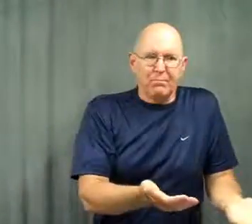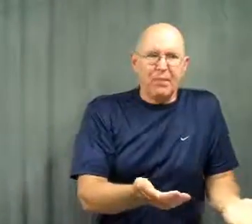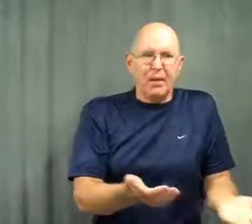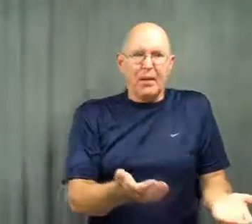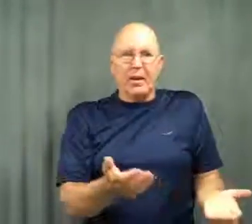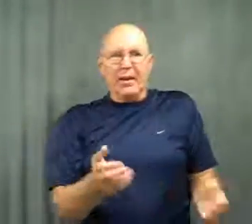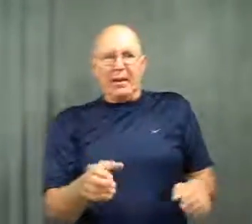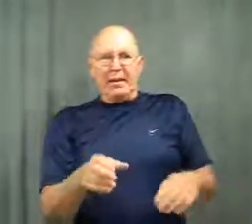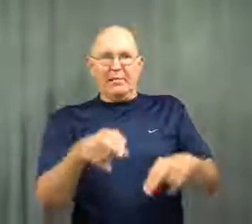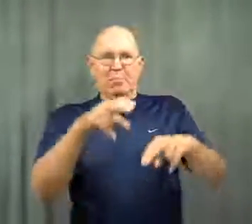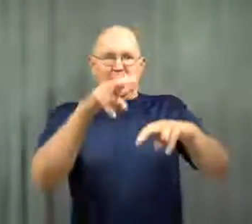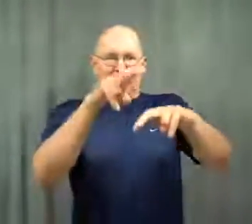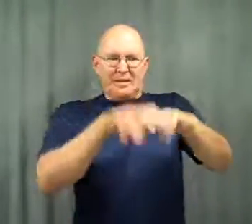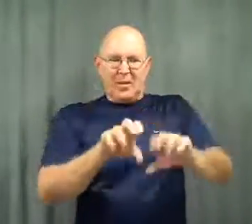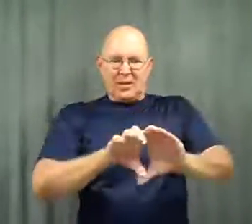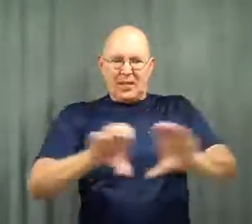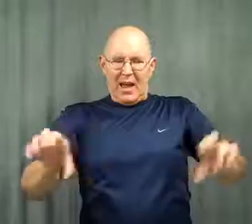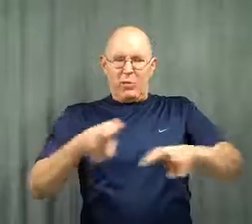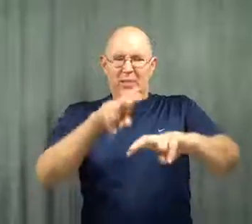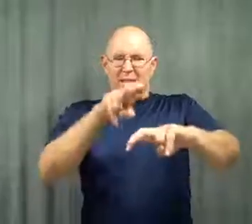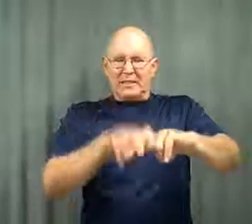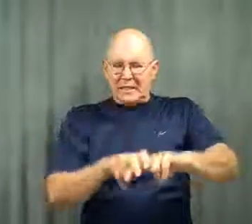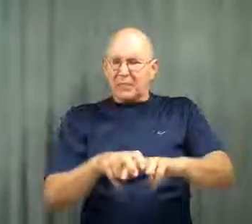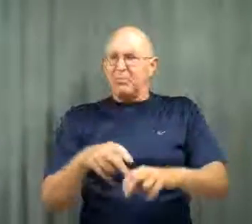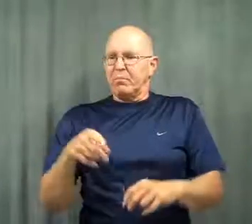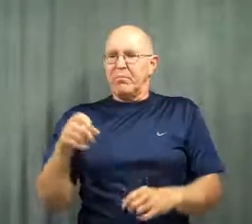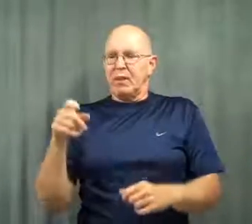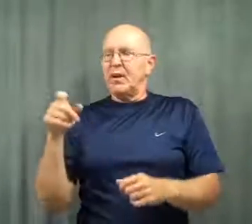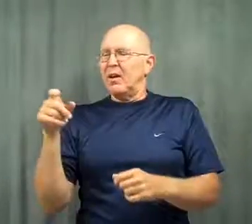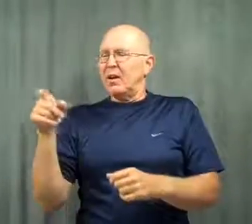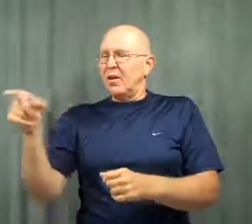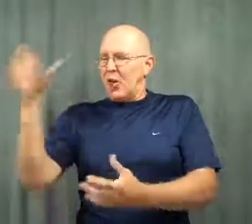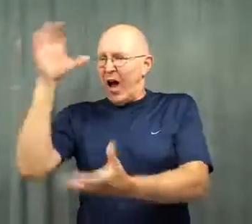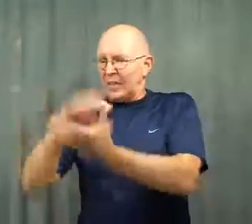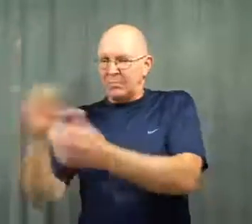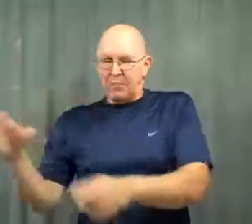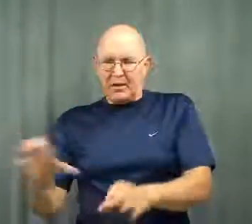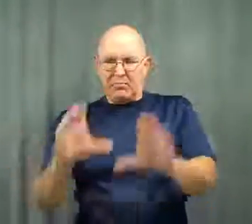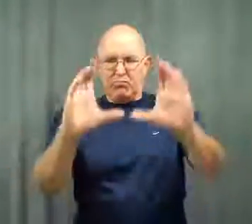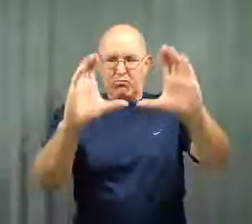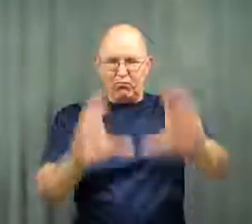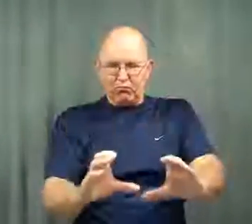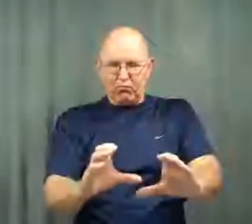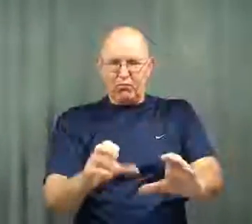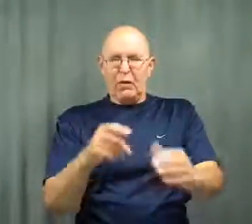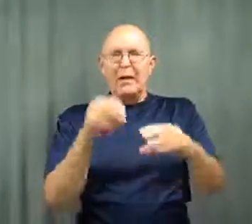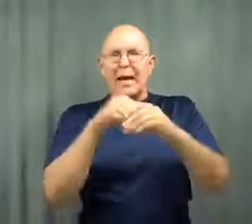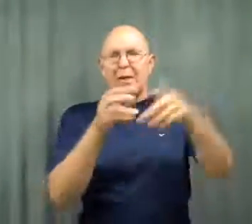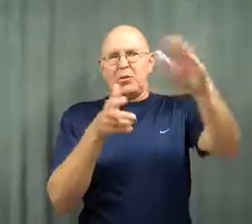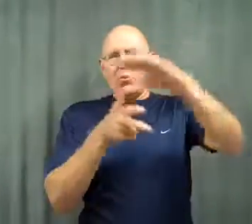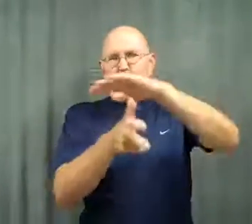She had her husband on a couch in the garage.